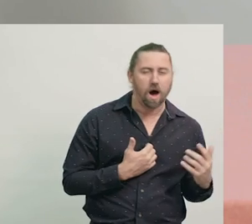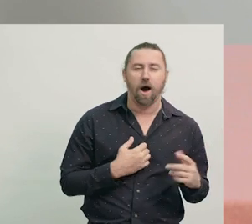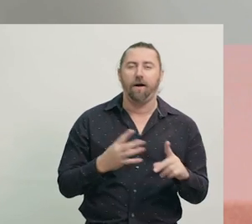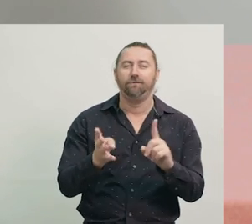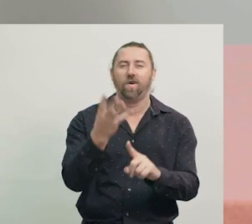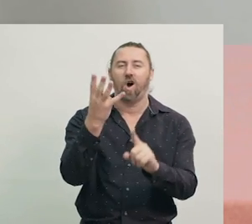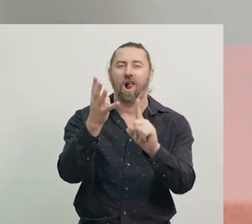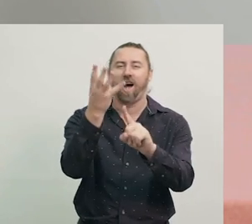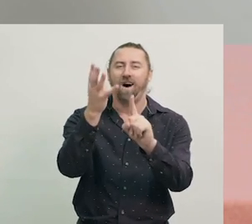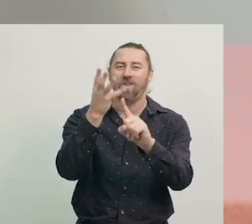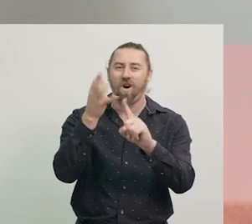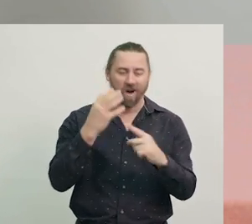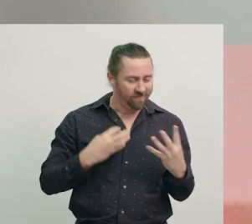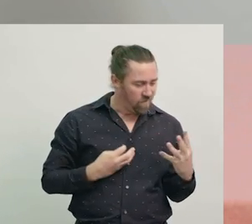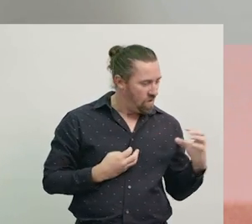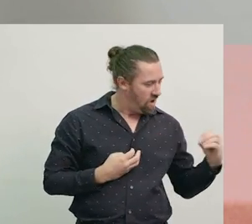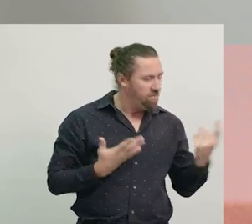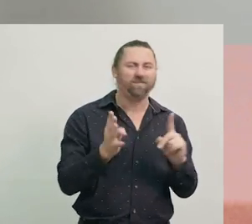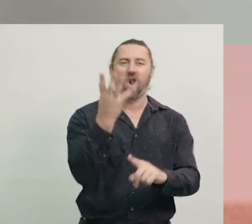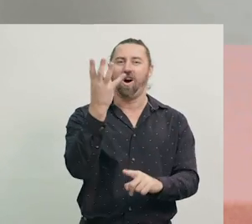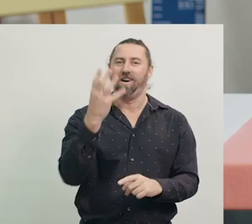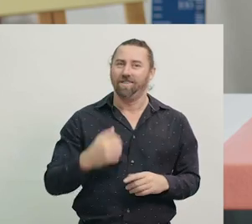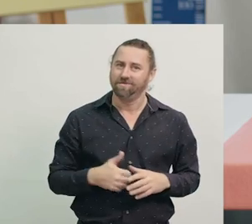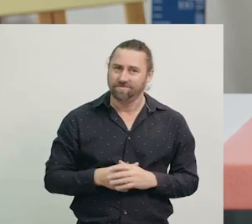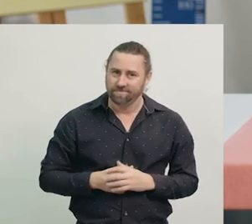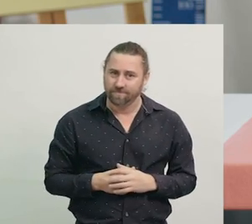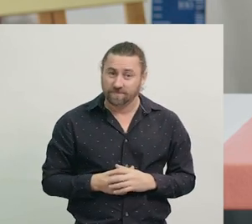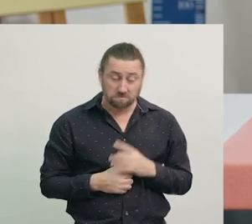So it’s 4 o’clock.